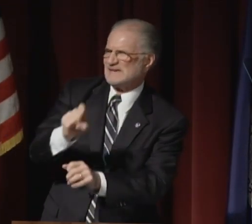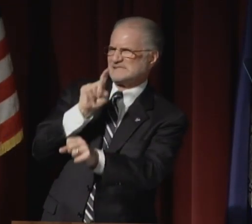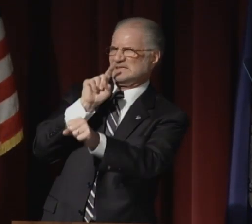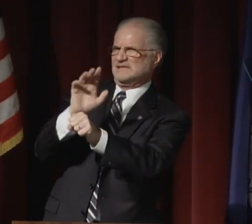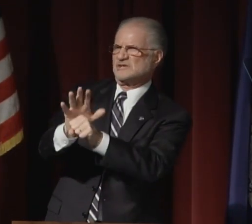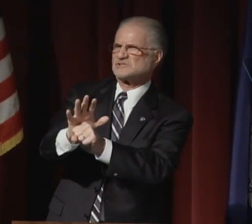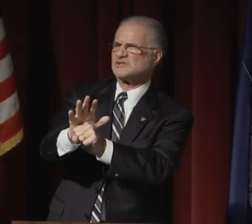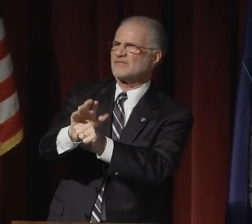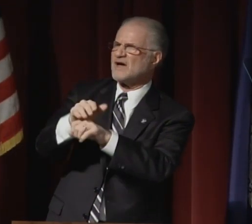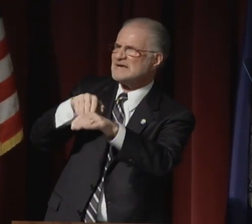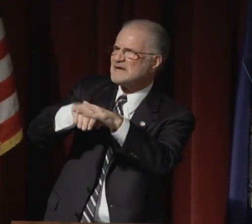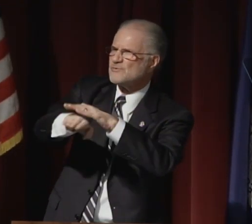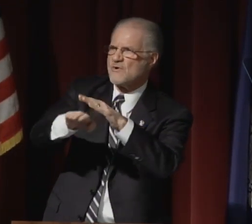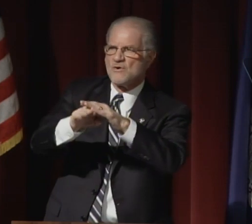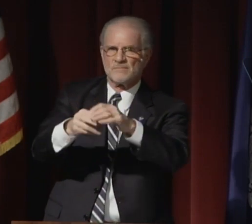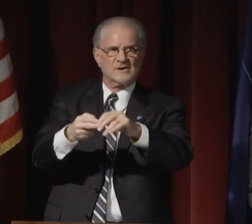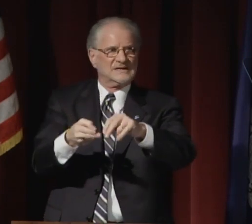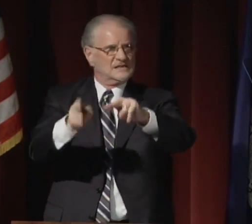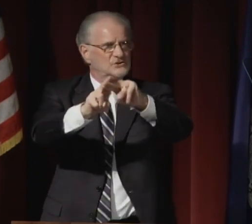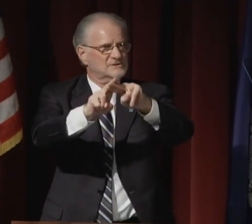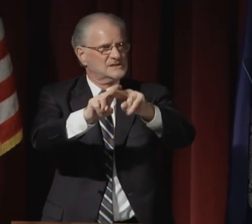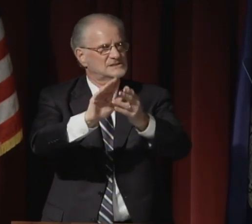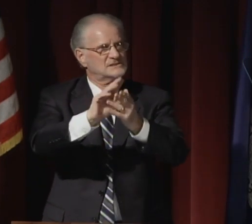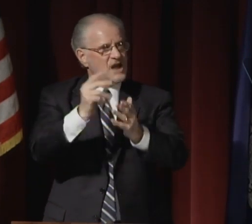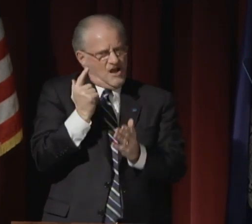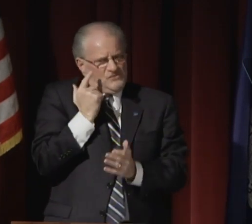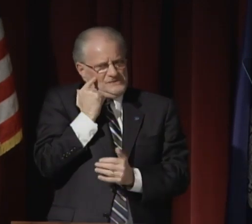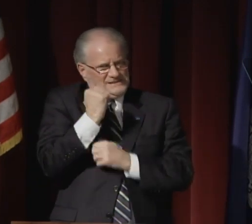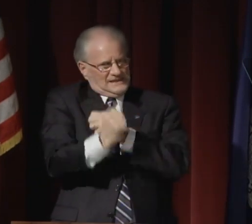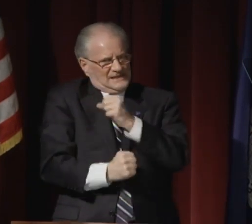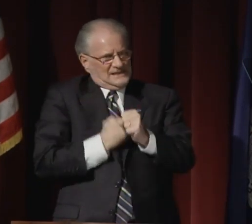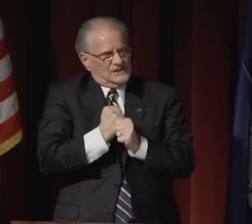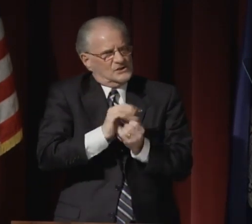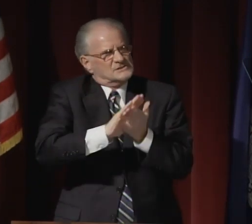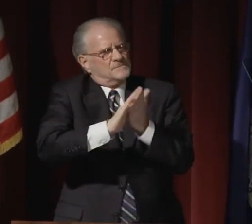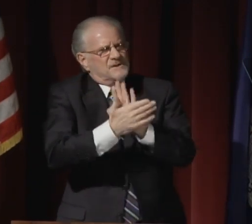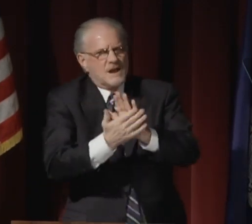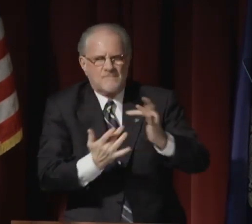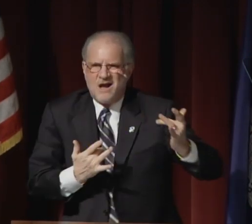We must ensure the enrollment increases